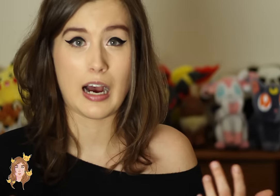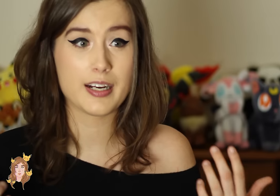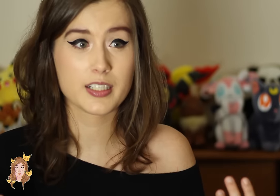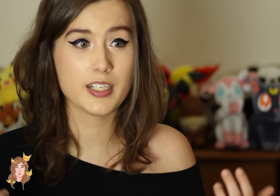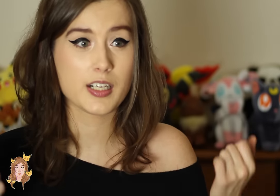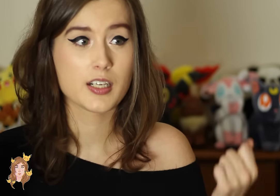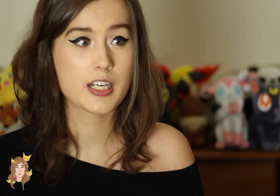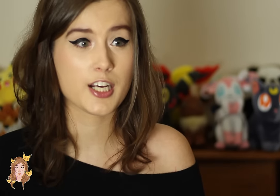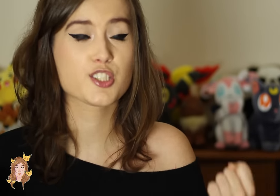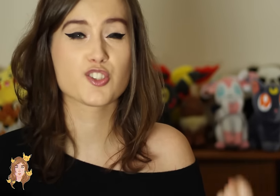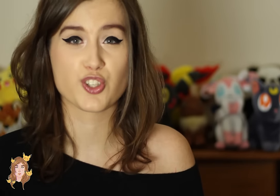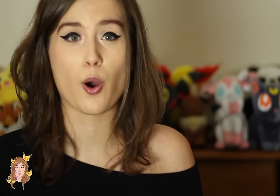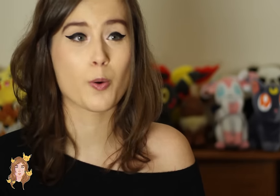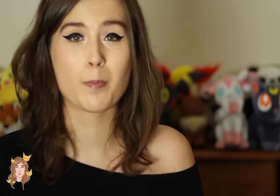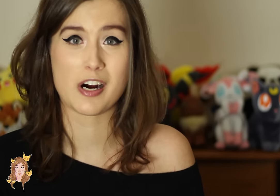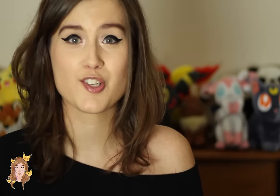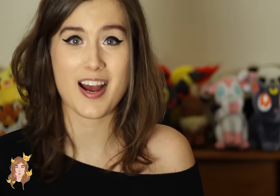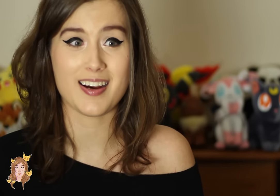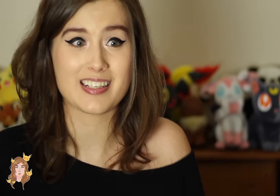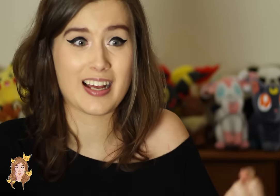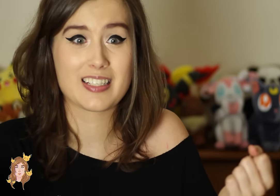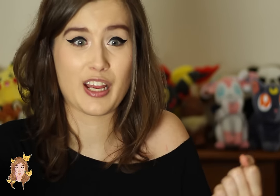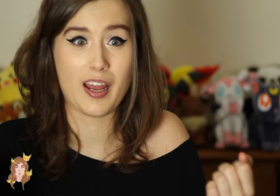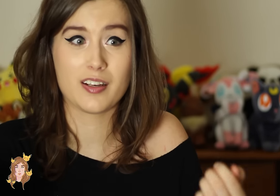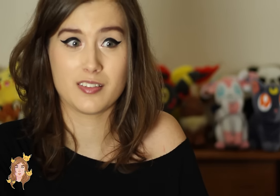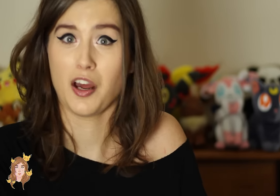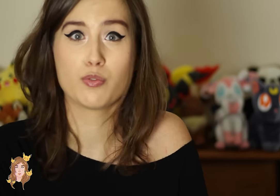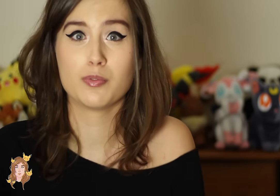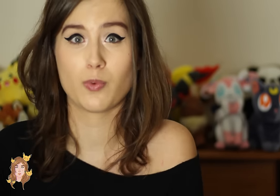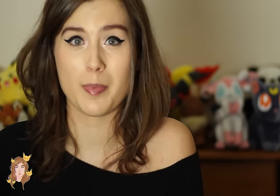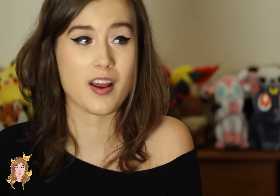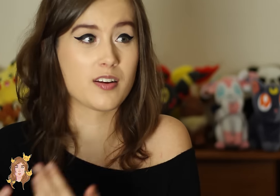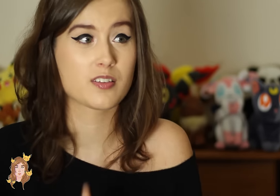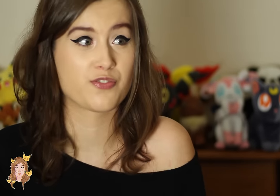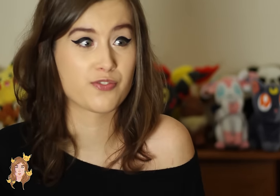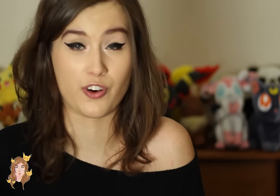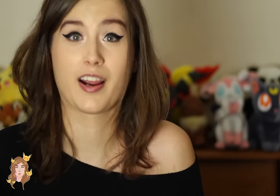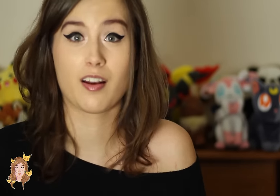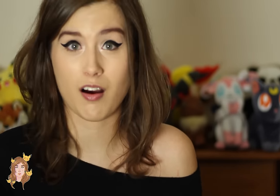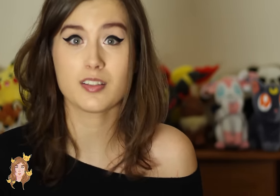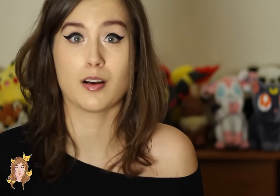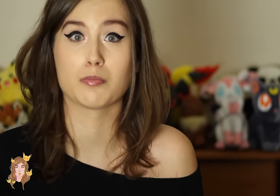Eileen kicked so much ass as a Deaf woman and it’s freakin’ awesome.